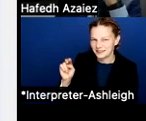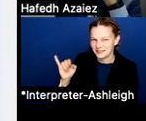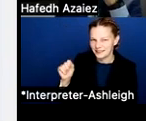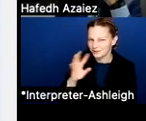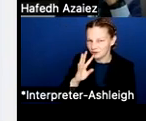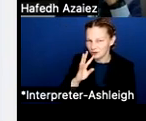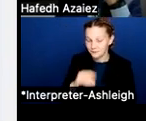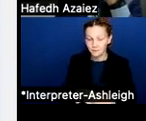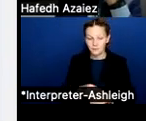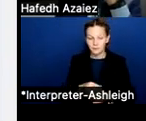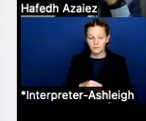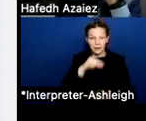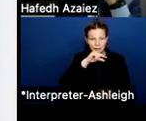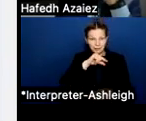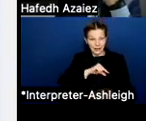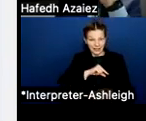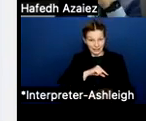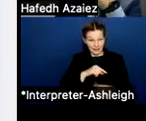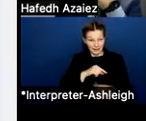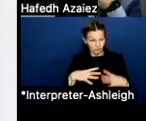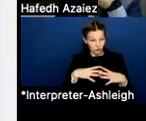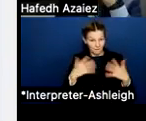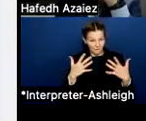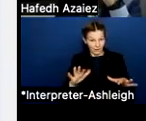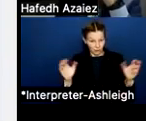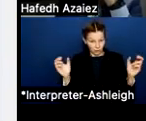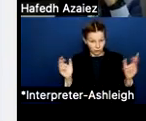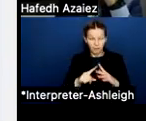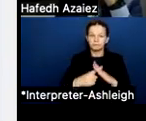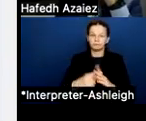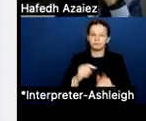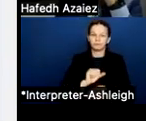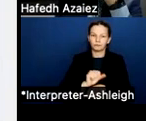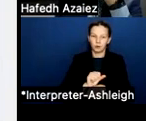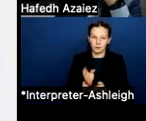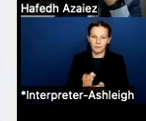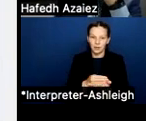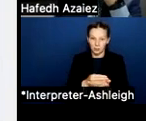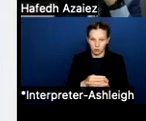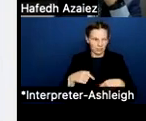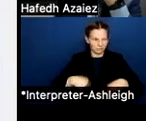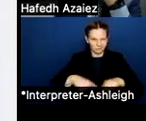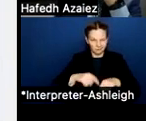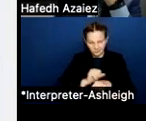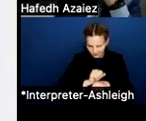Right after the Thanksgiving break and start trying to look at preliminary numbers so we can present it to the board on that March 9th date,